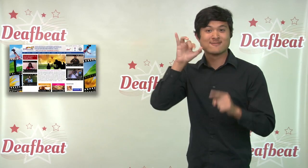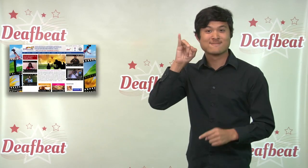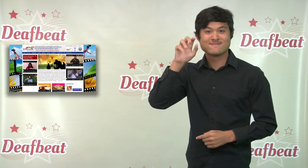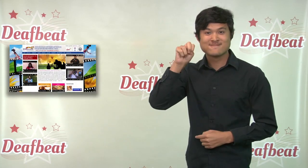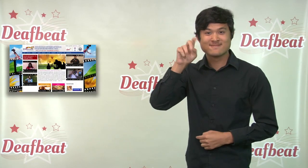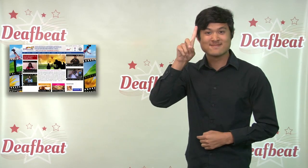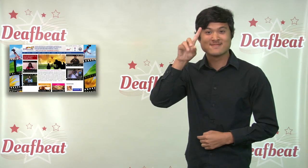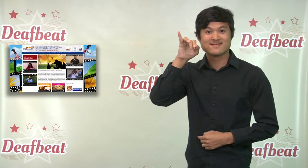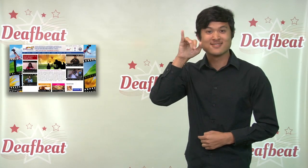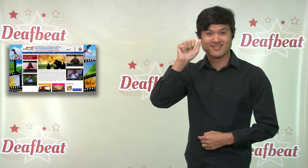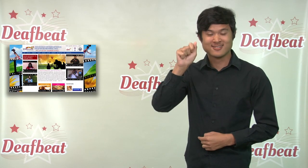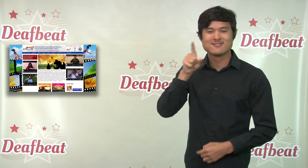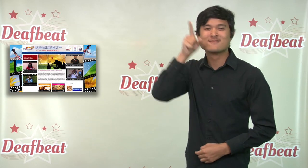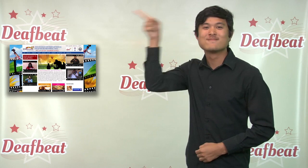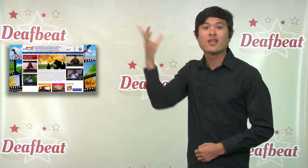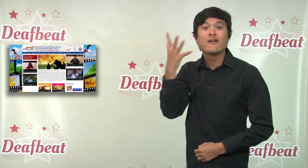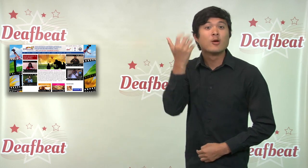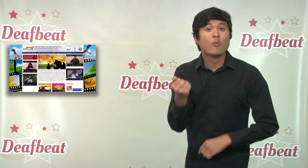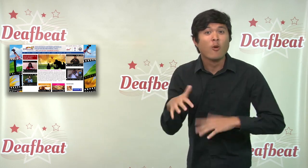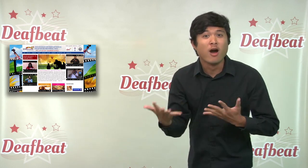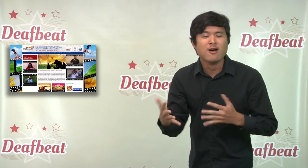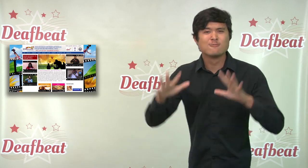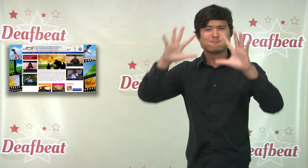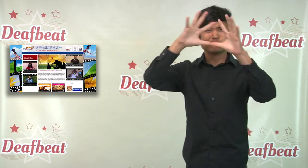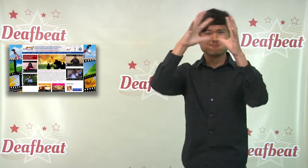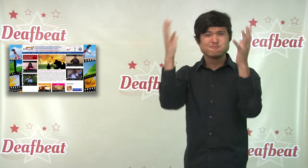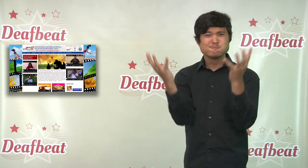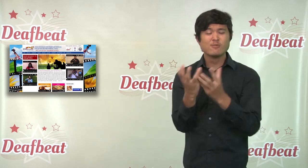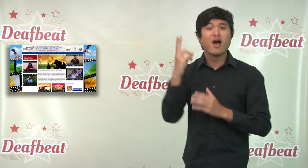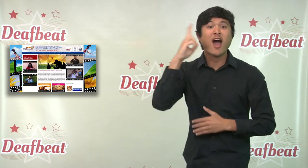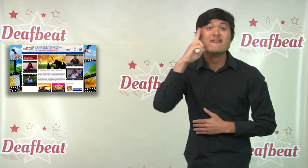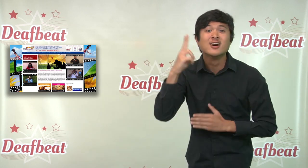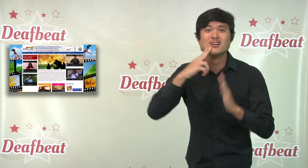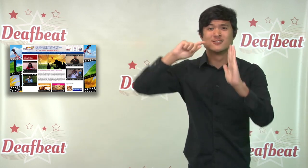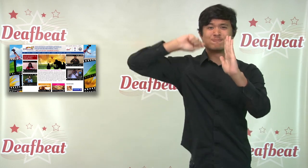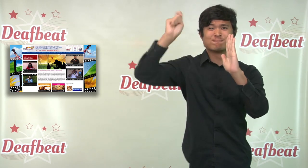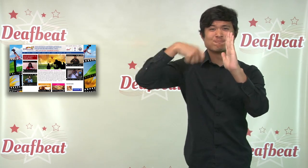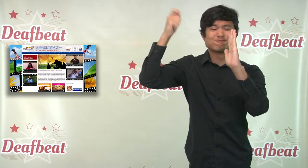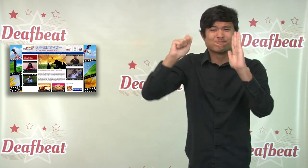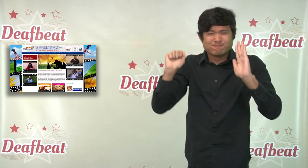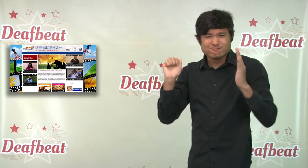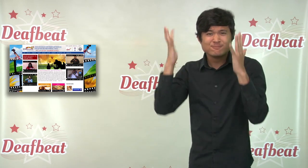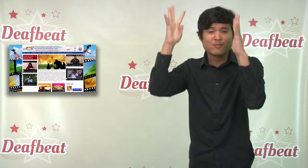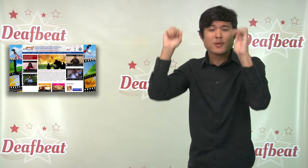On July 5-6, 2014, India International Deaf Film